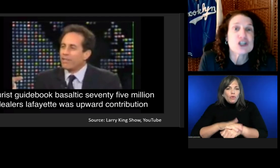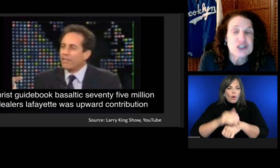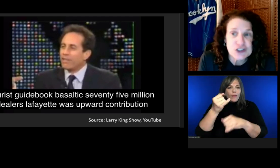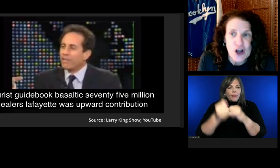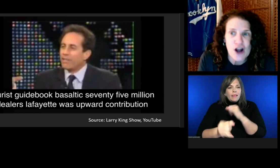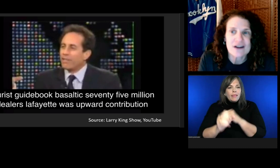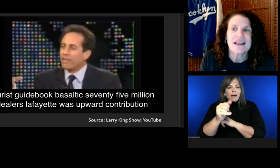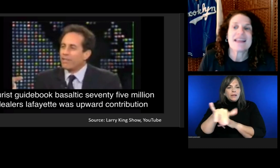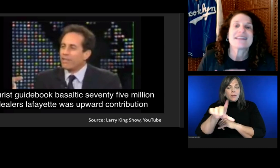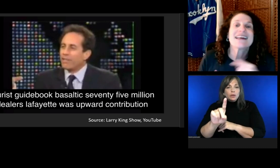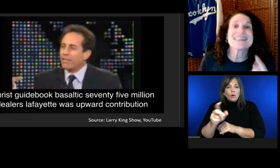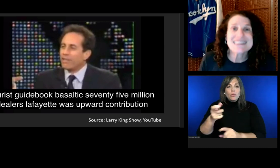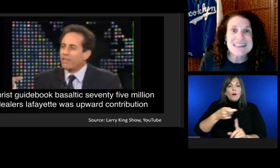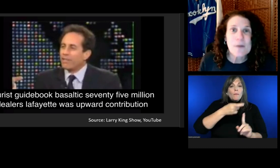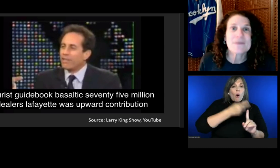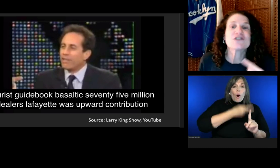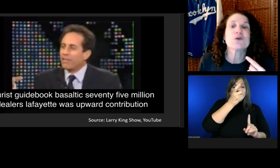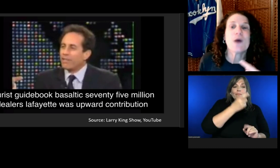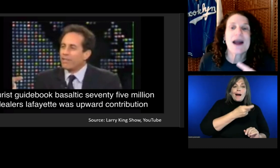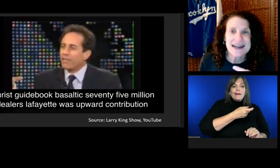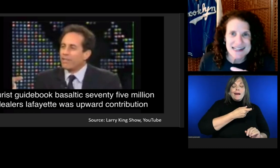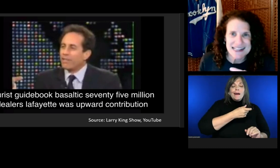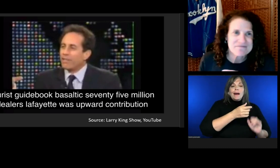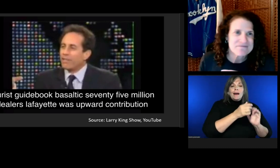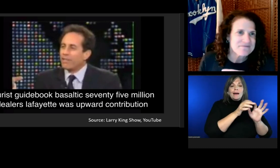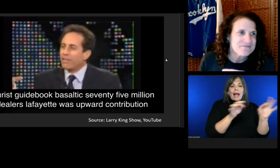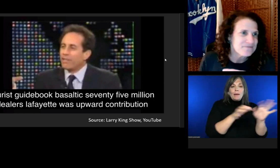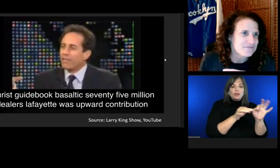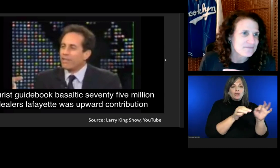The next step is to edit it.